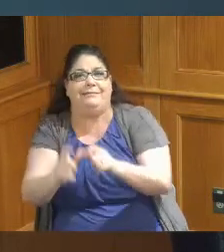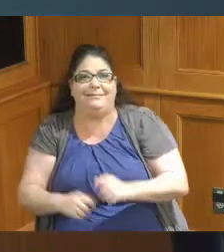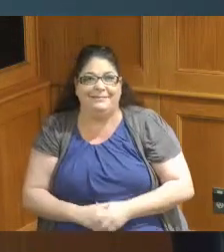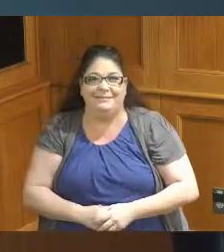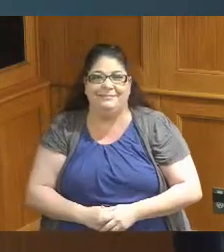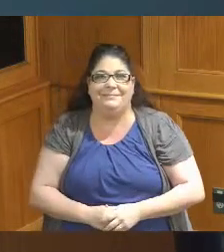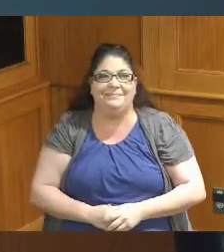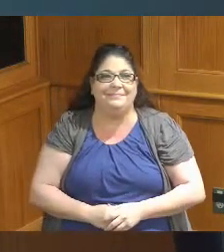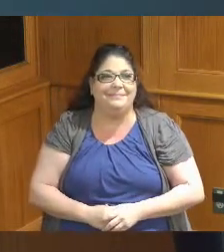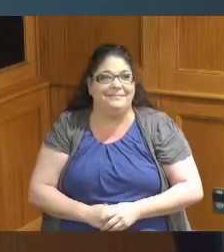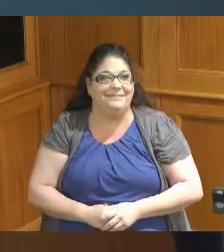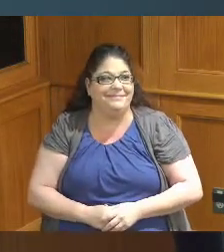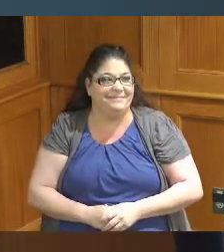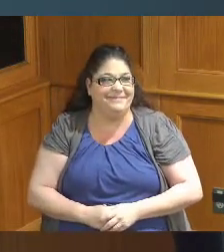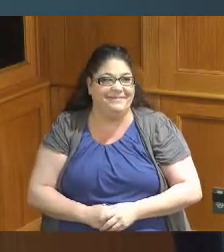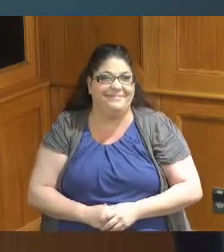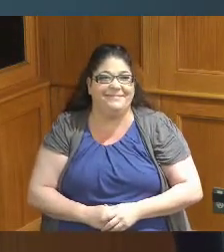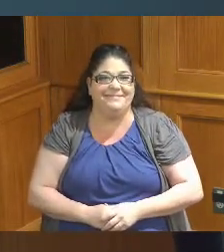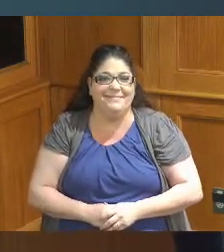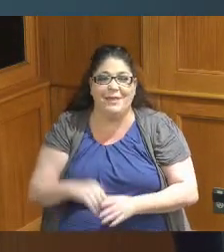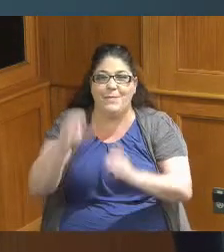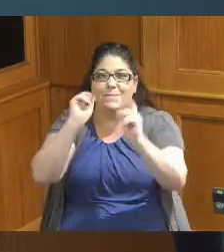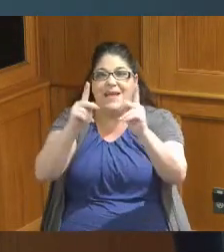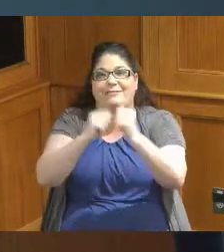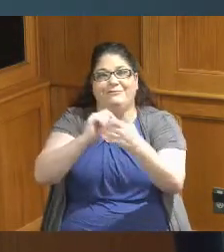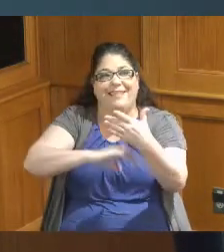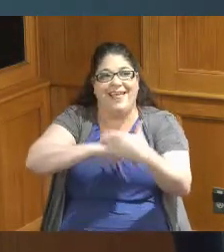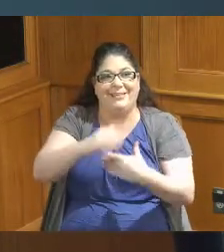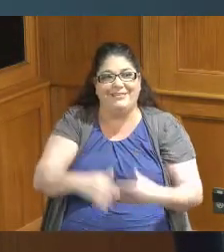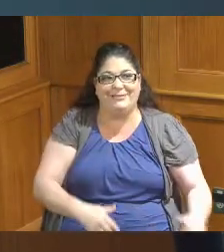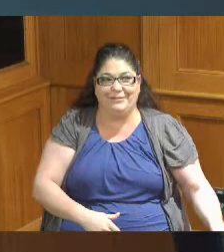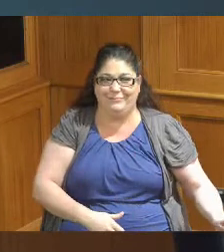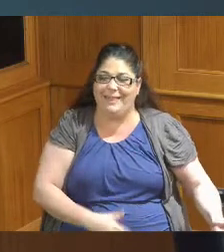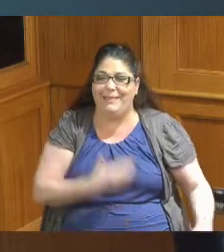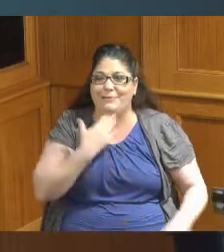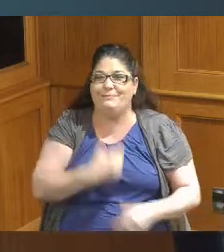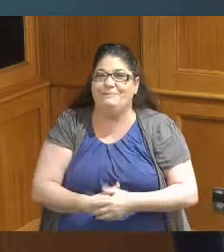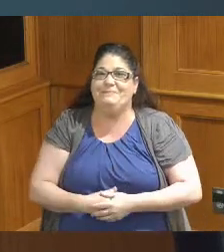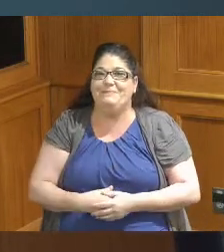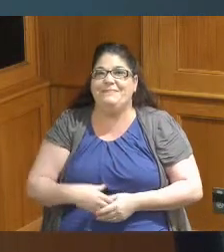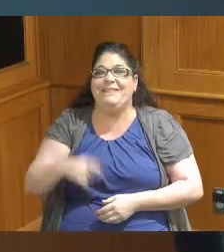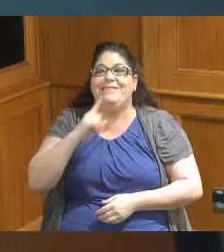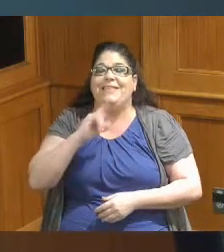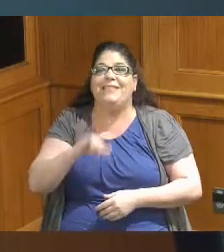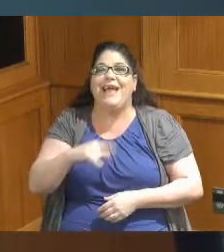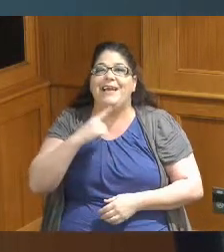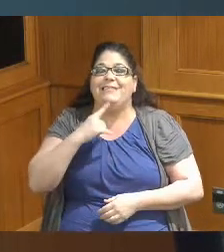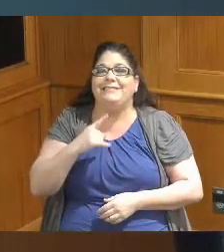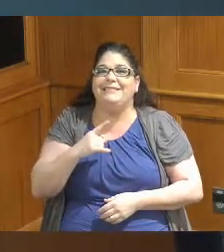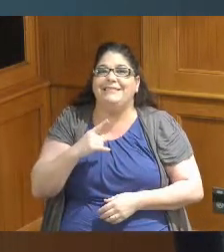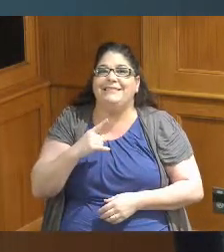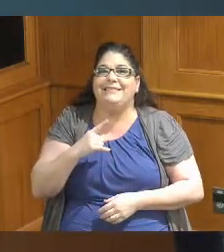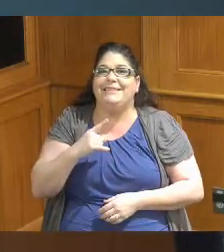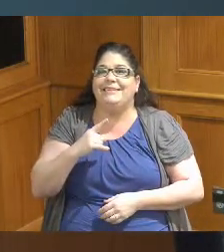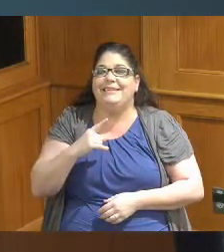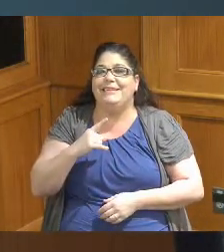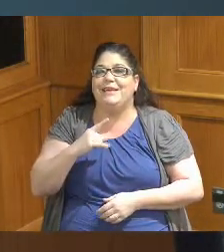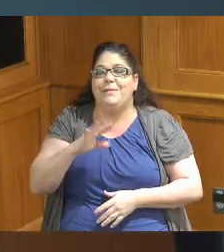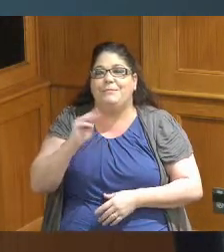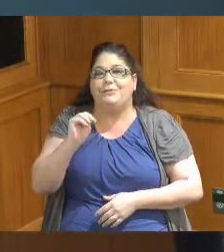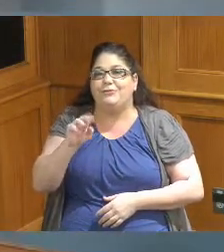okay back to the calendar Mr Aluotto thank you Madam President we are holding